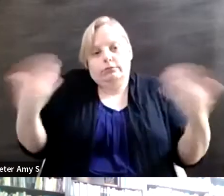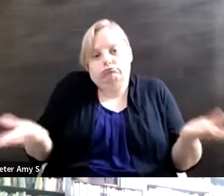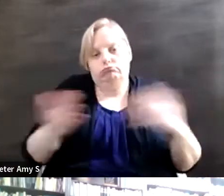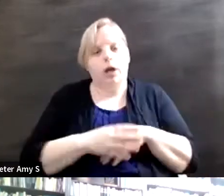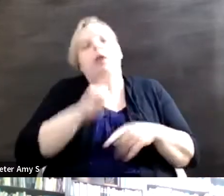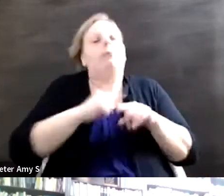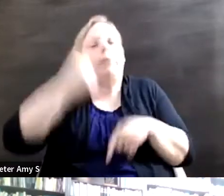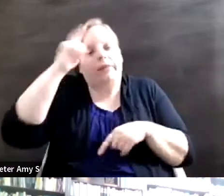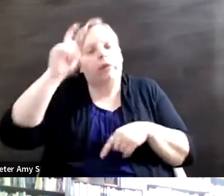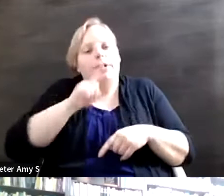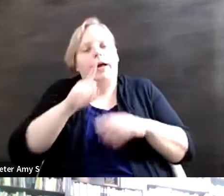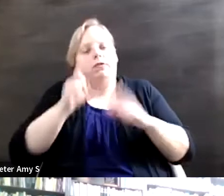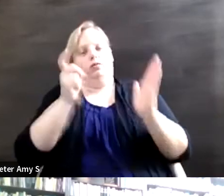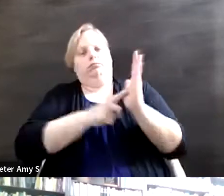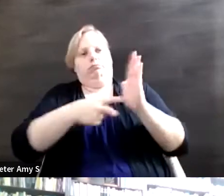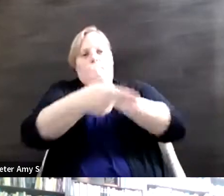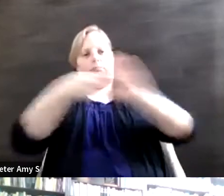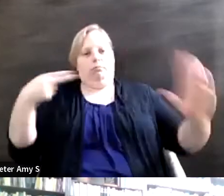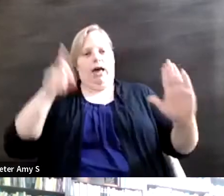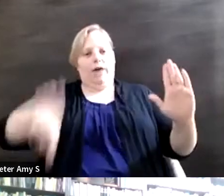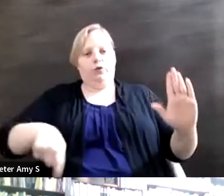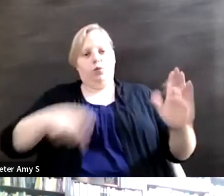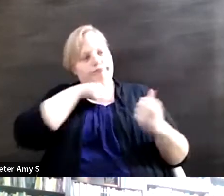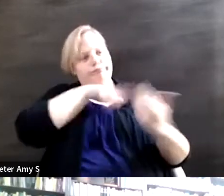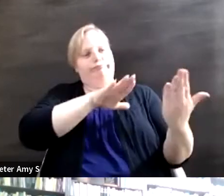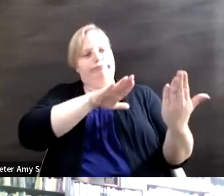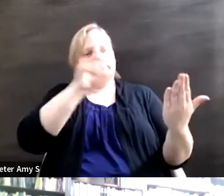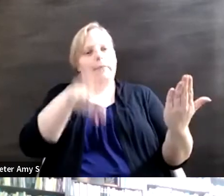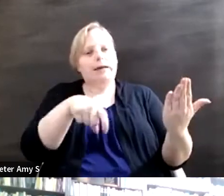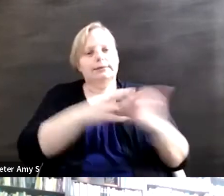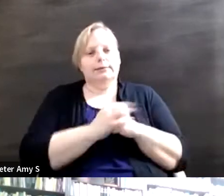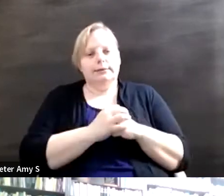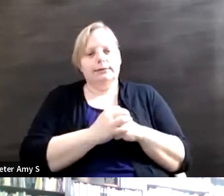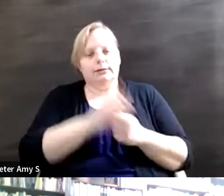call it what it is so we can start to address it head on and change the narrative because